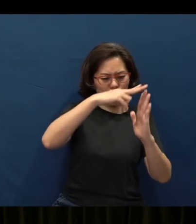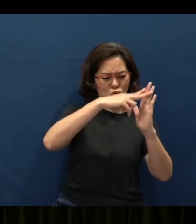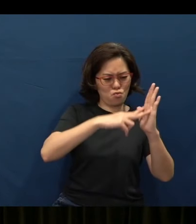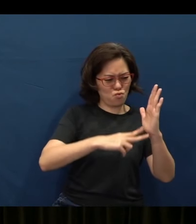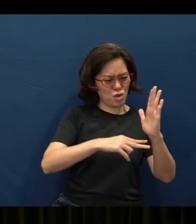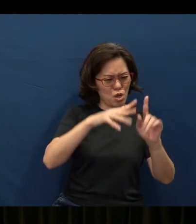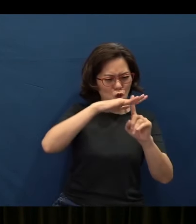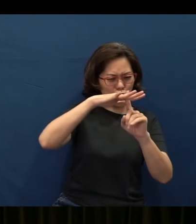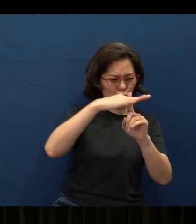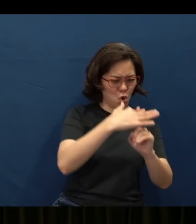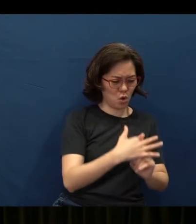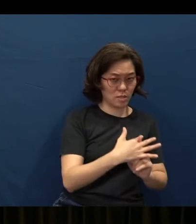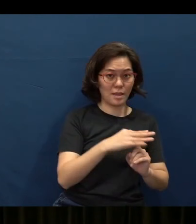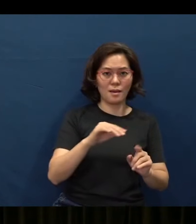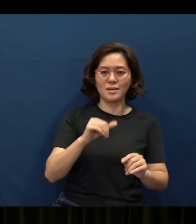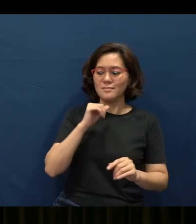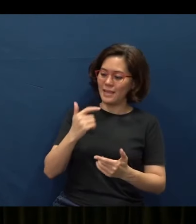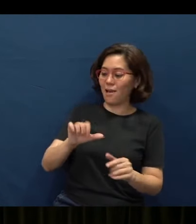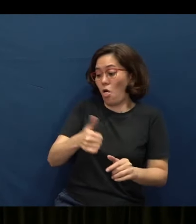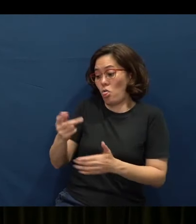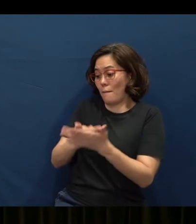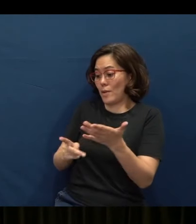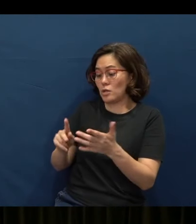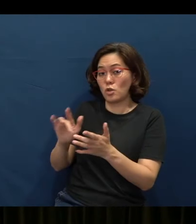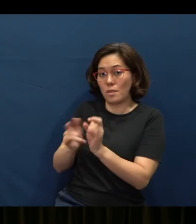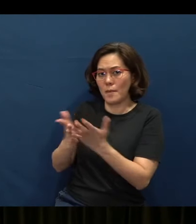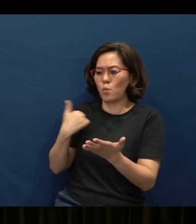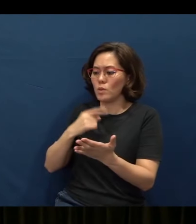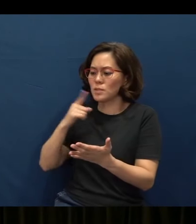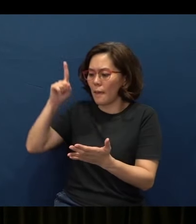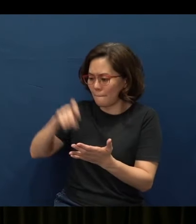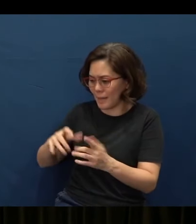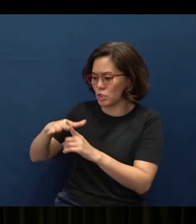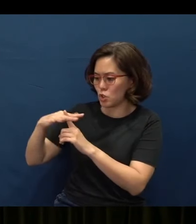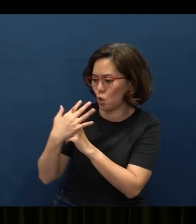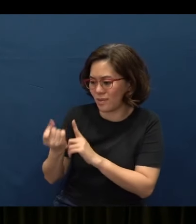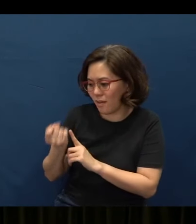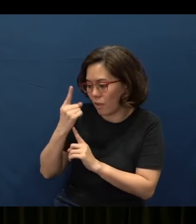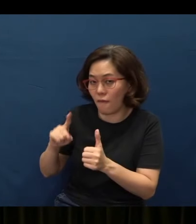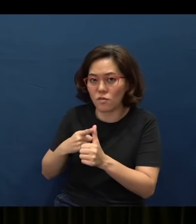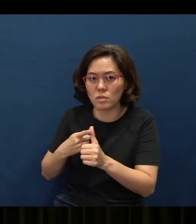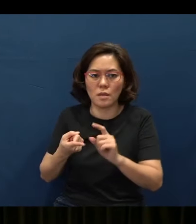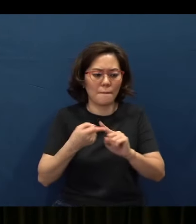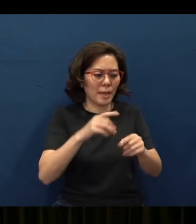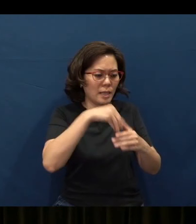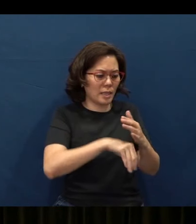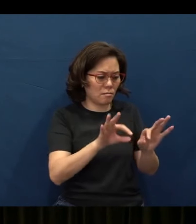So unlike other parts of the Bible, where we say you need to know the context, sometimes in Proverbs, you know, they stand on their own,